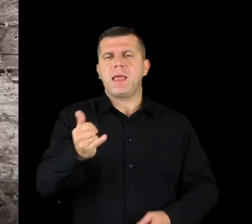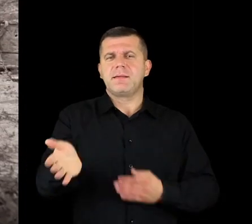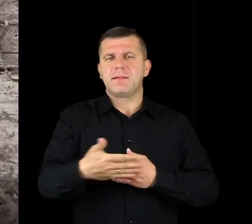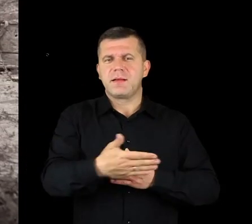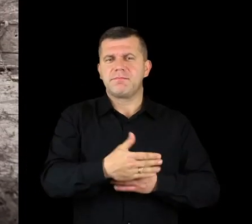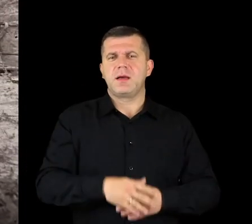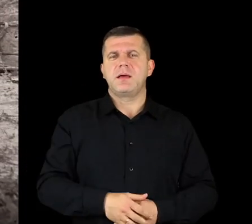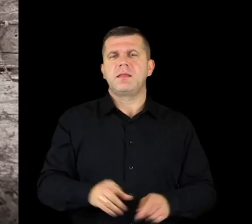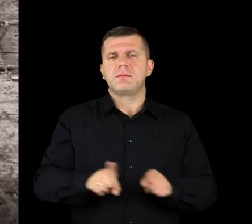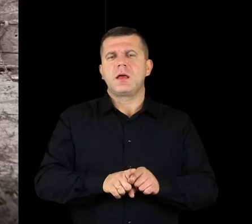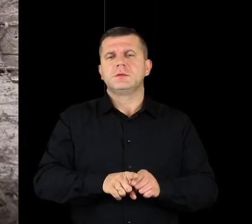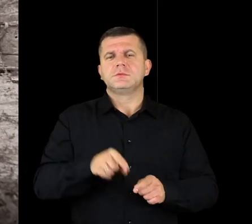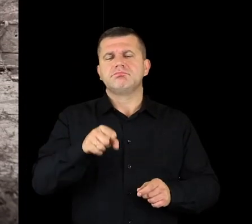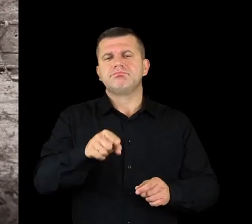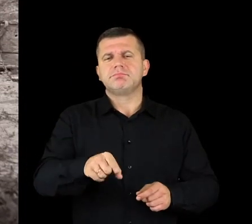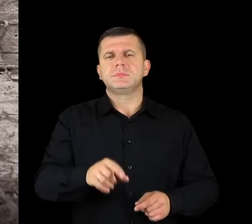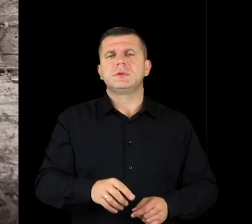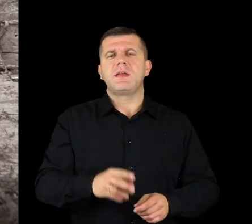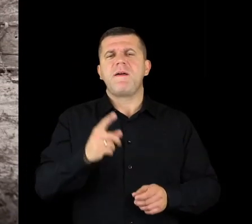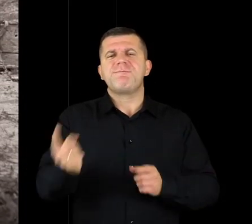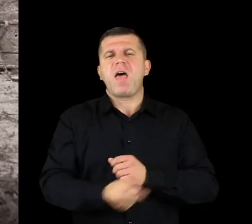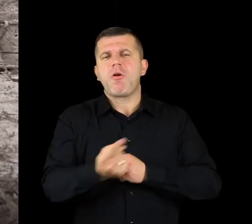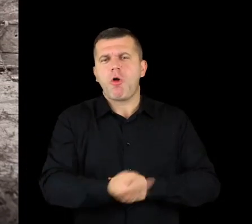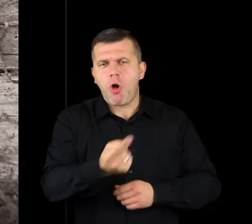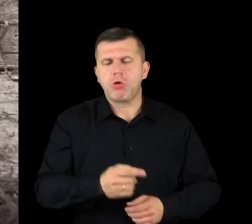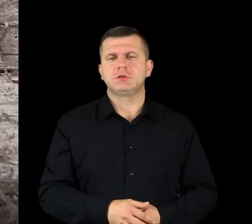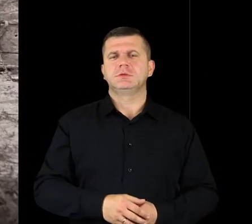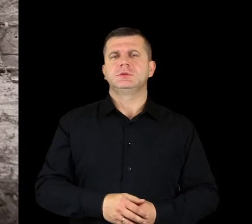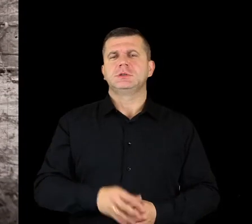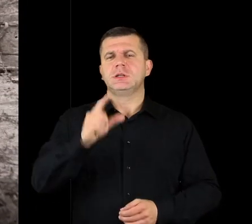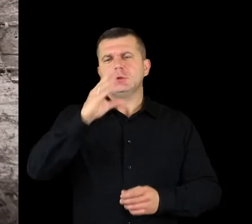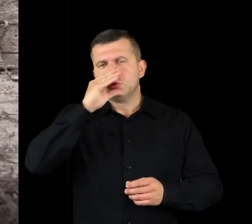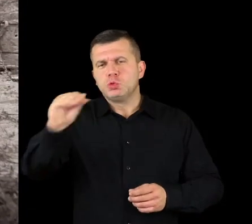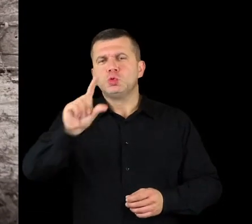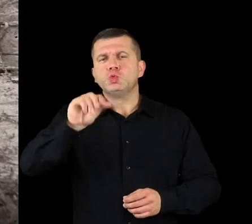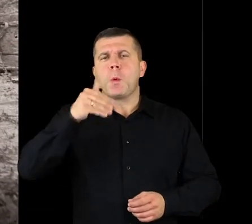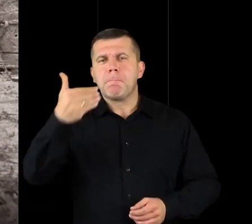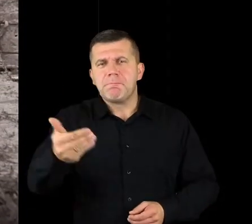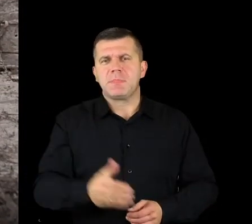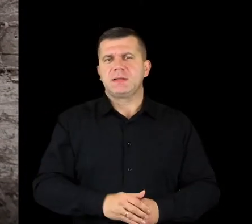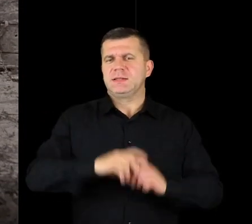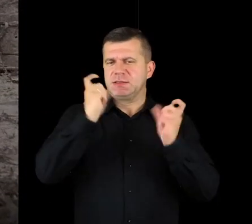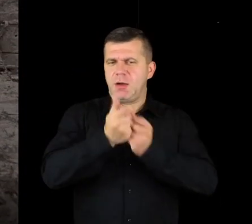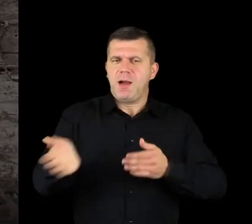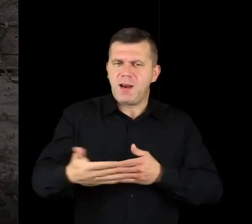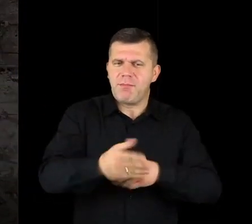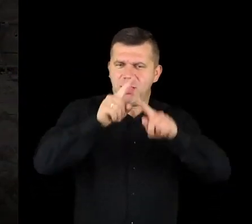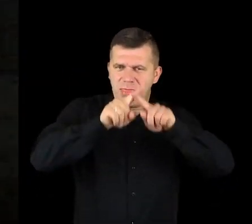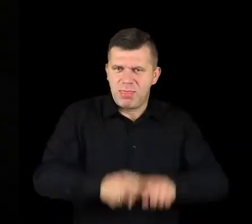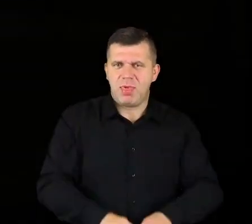and those, the ones like a snake, eels, and catfish. And fish, fish all the time.